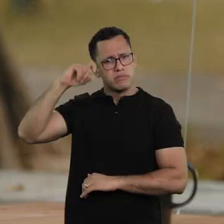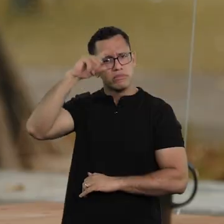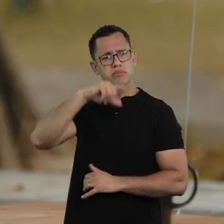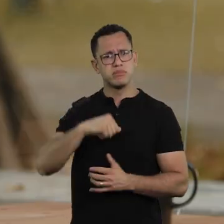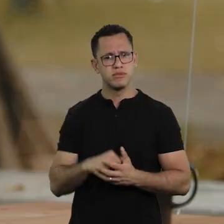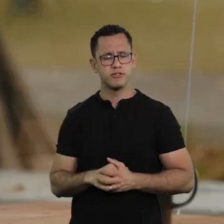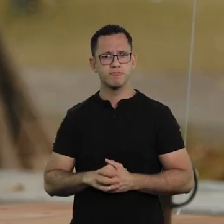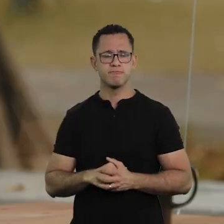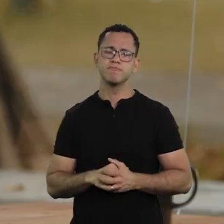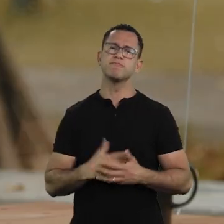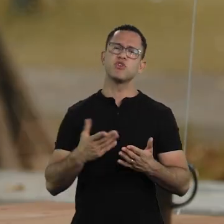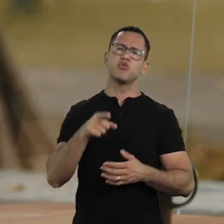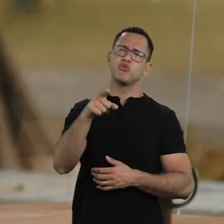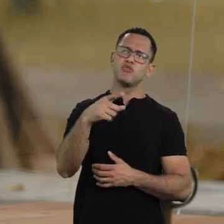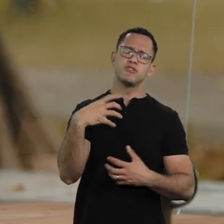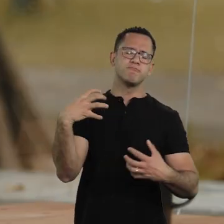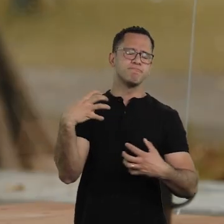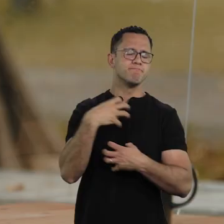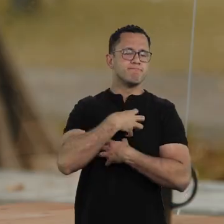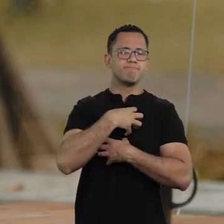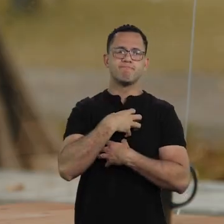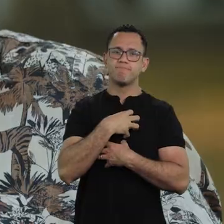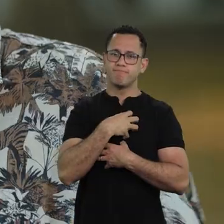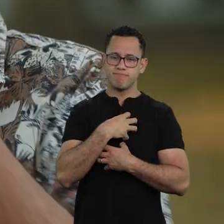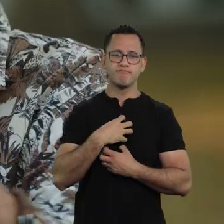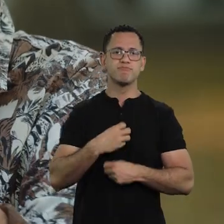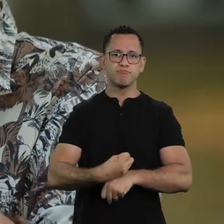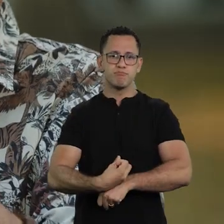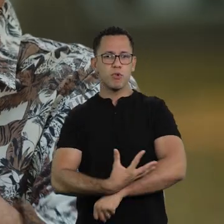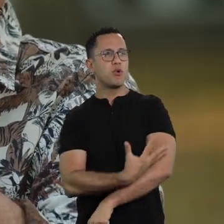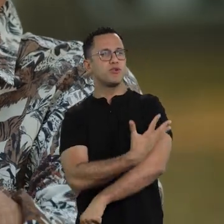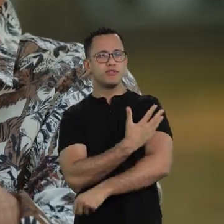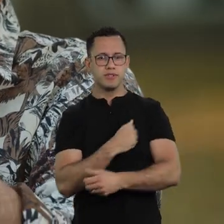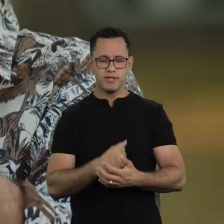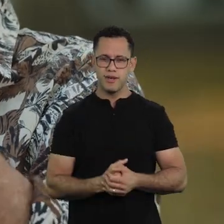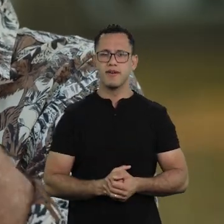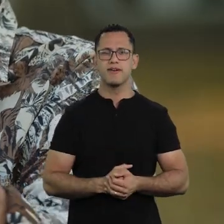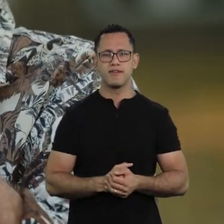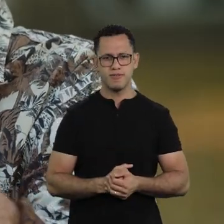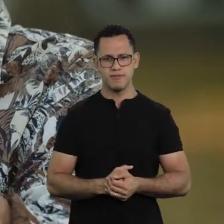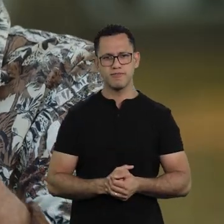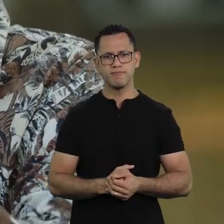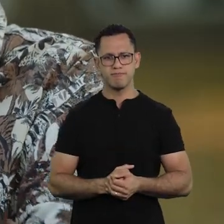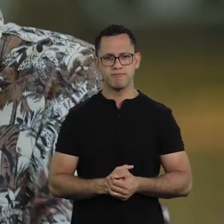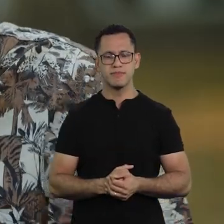And you, Xico, you move me, you will keep on moving me. Oh, my dear...